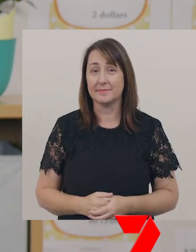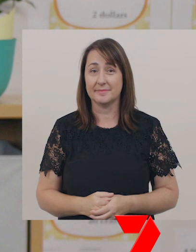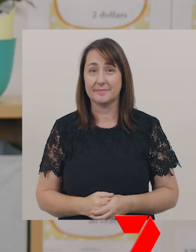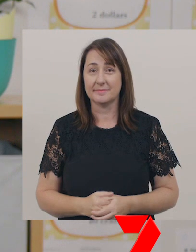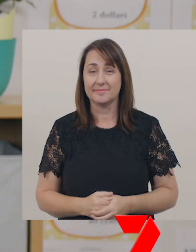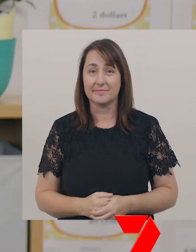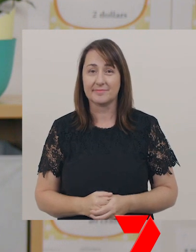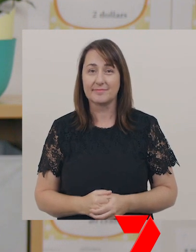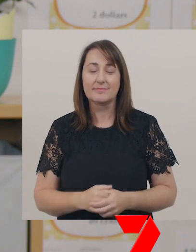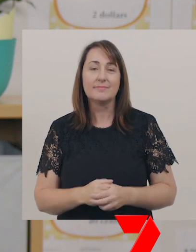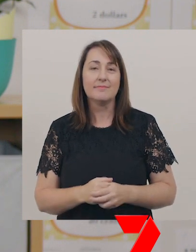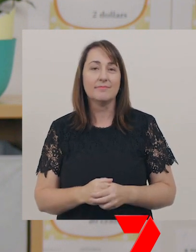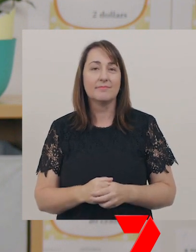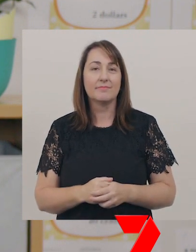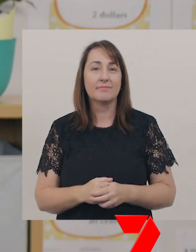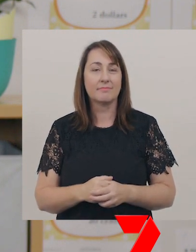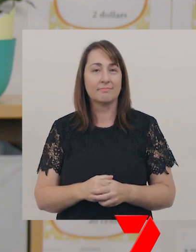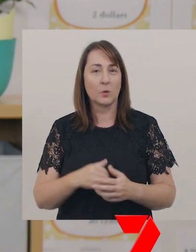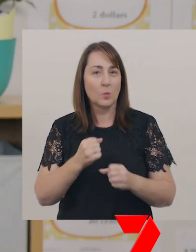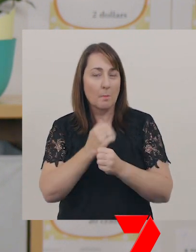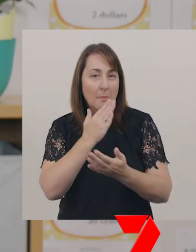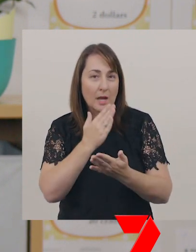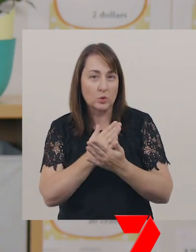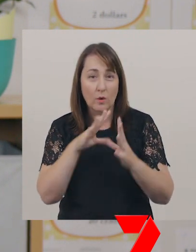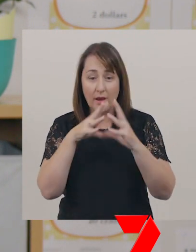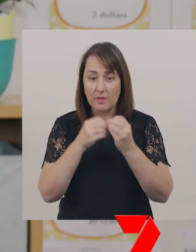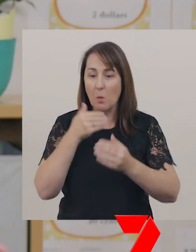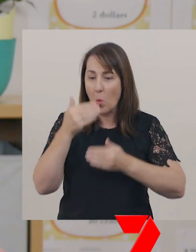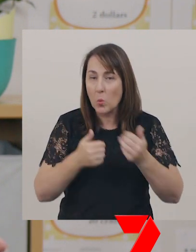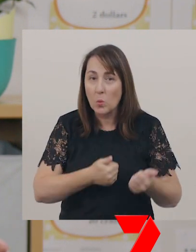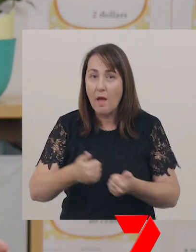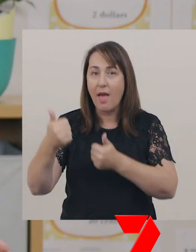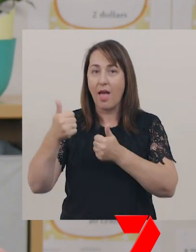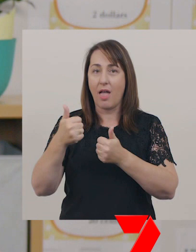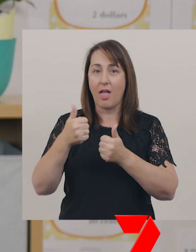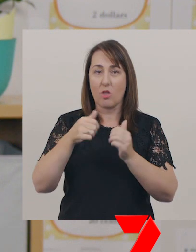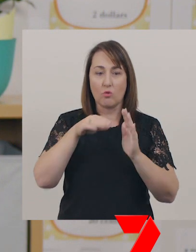To make sure things go according to plan, that our recipe turns out well,